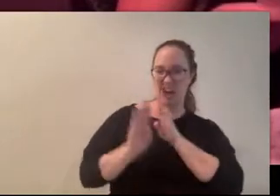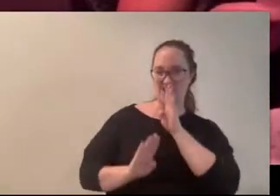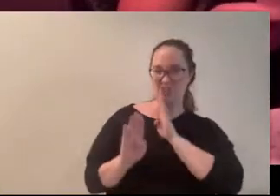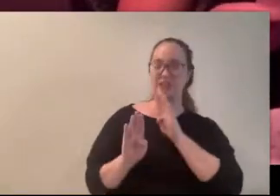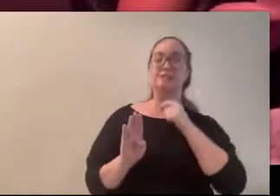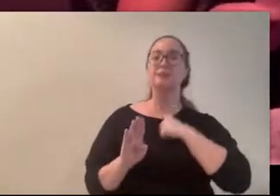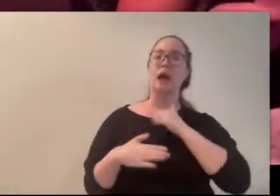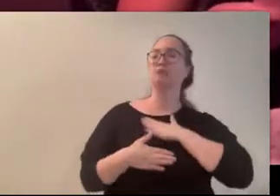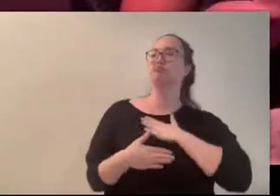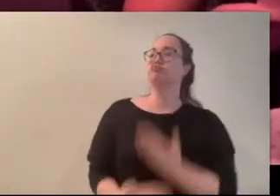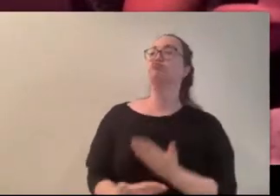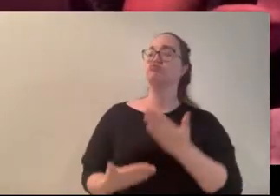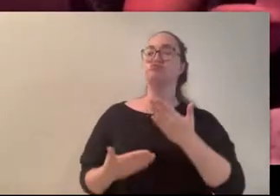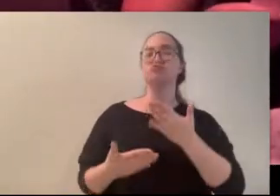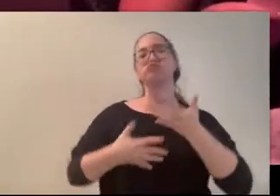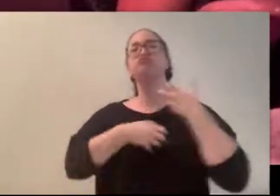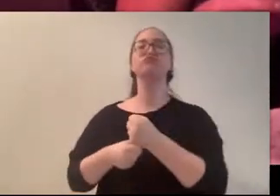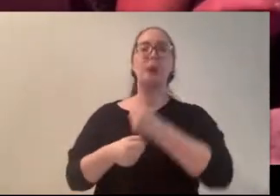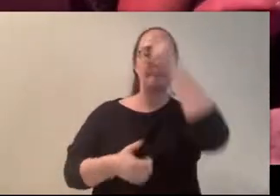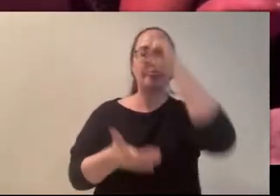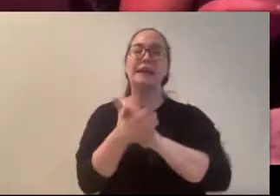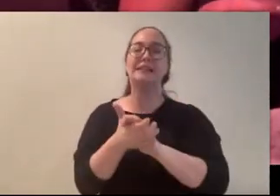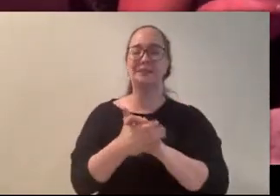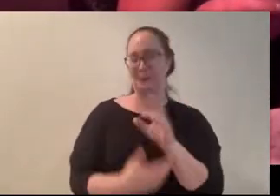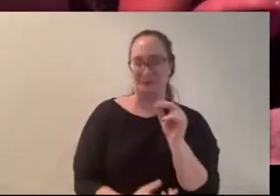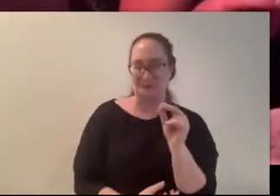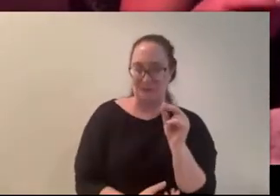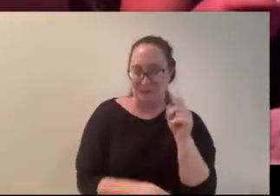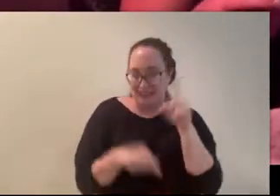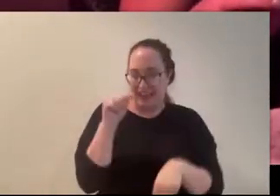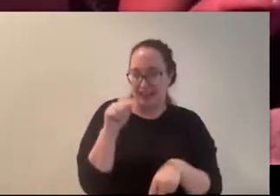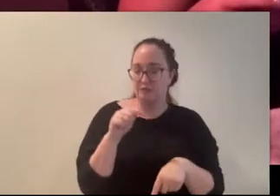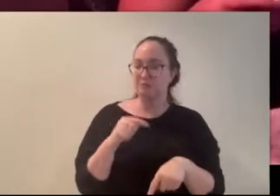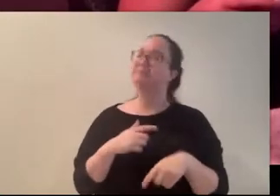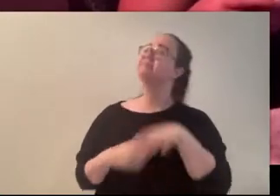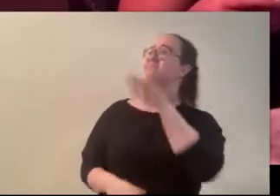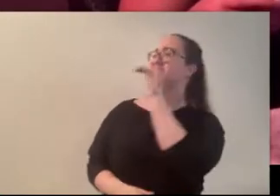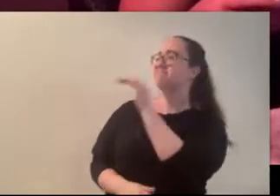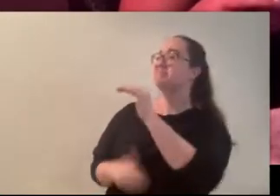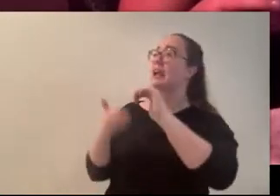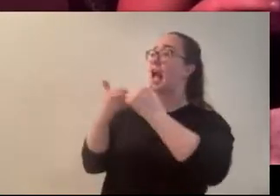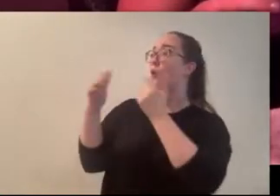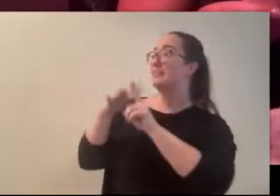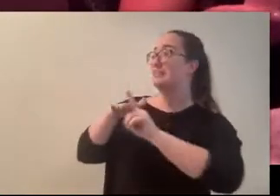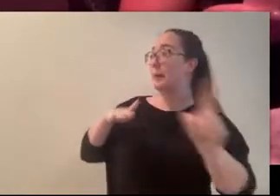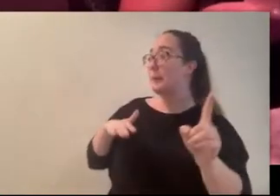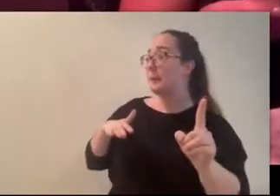believe the unbelievable. “So how’d she get away?” “She said the words, duh!”